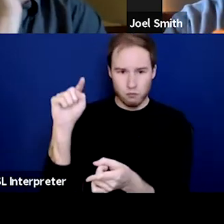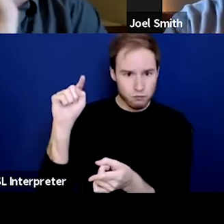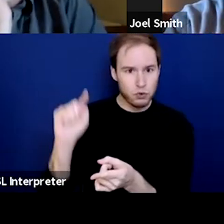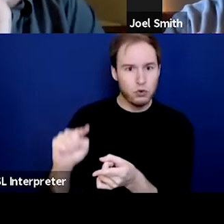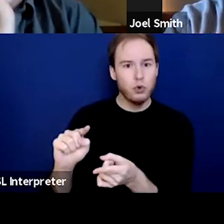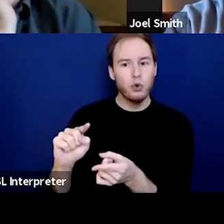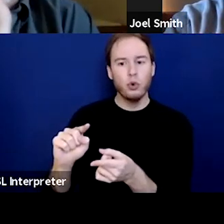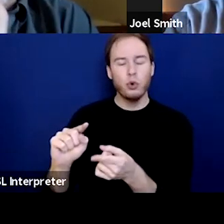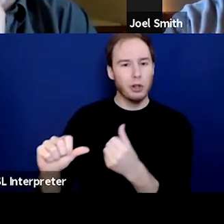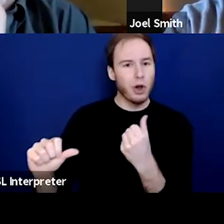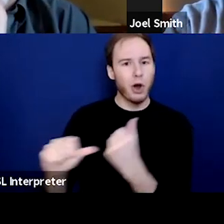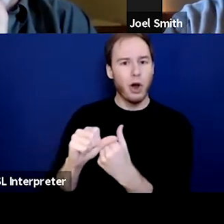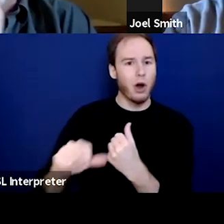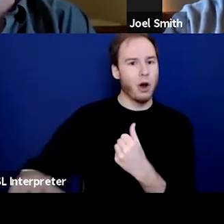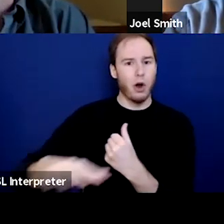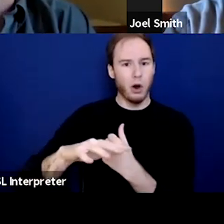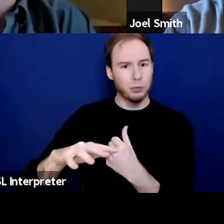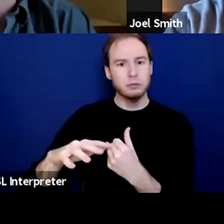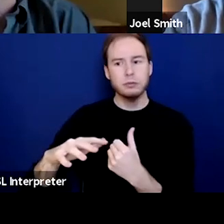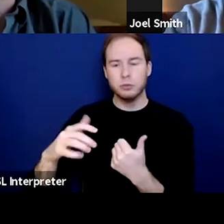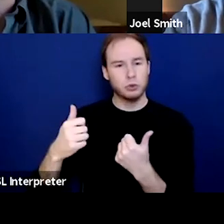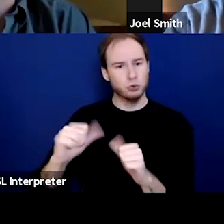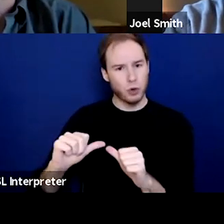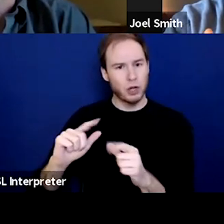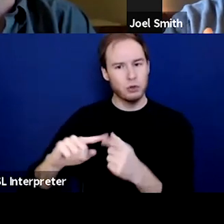for the period that we're going to be in active use